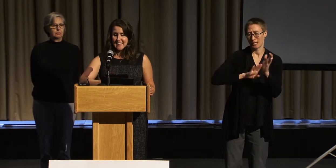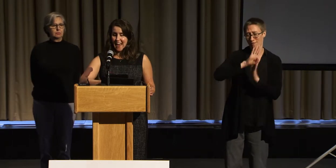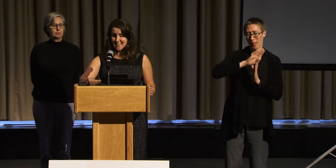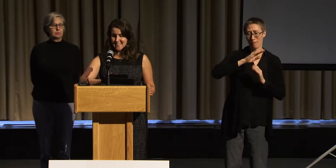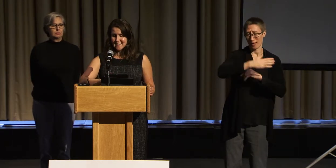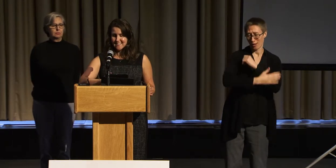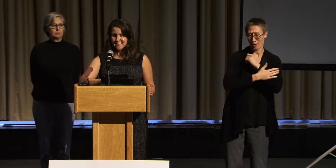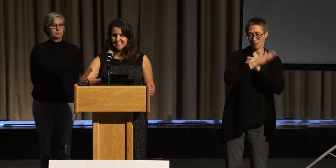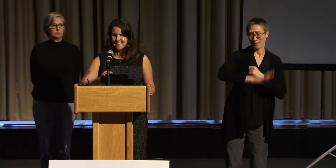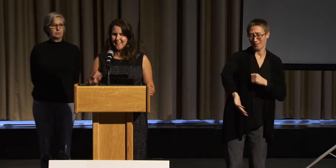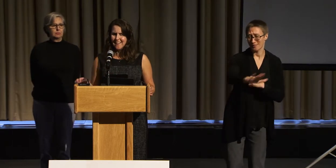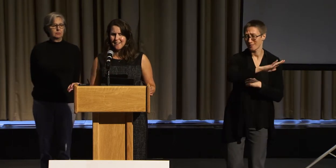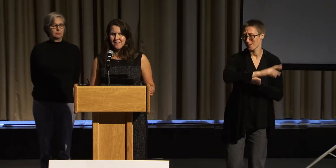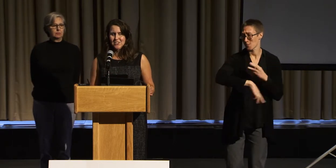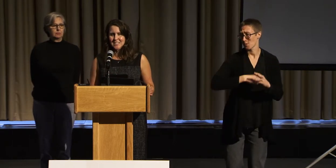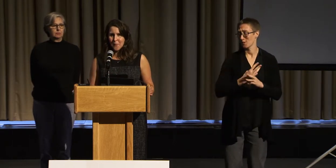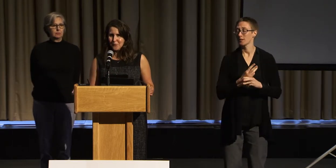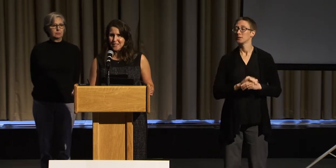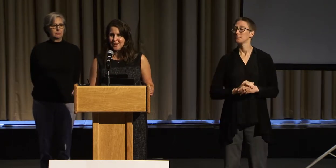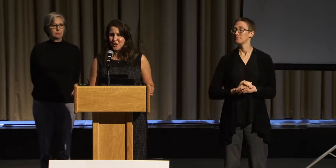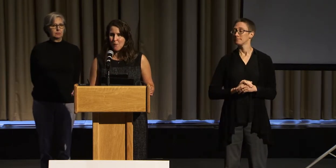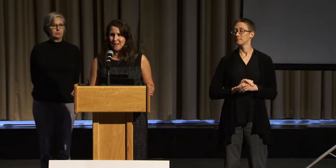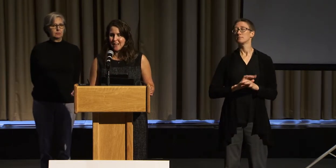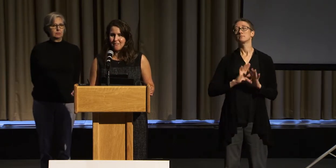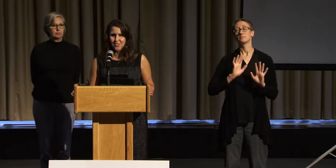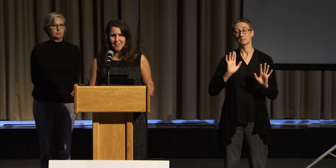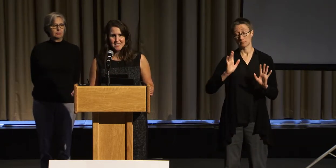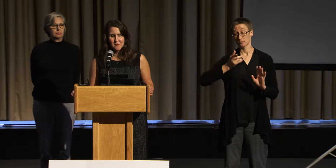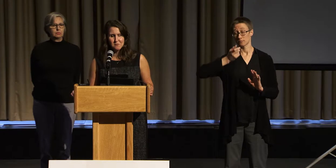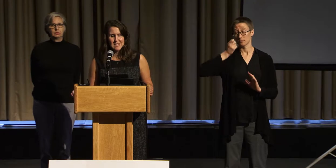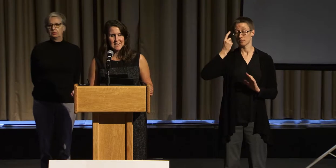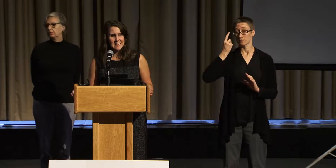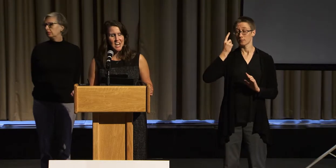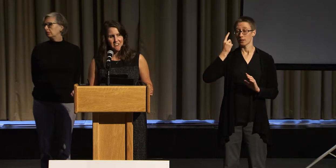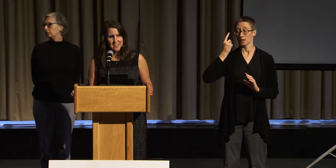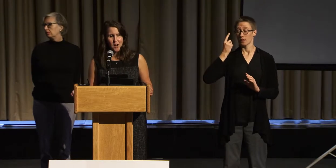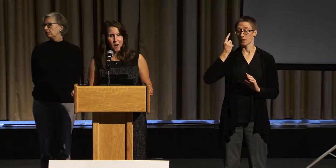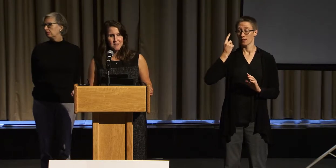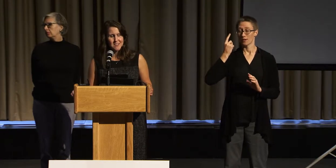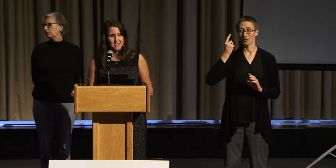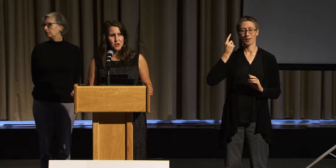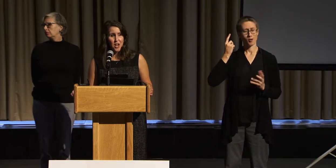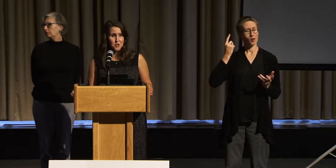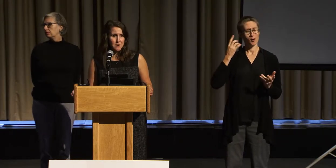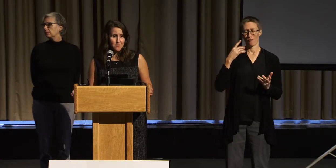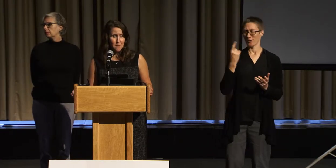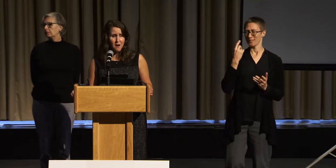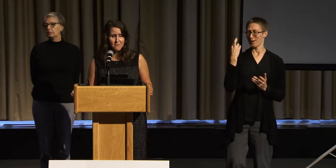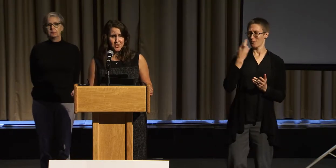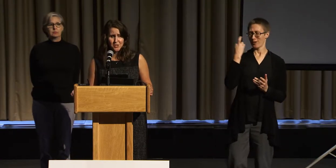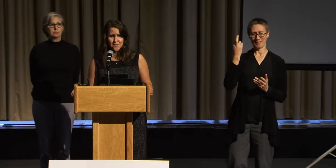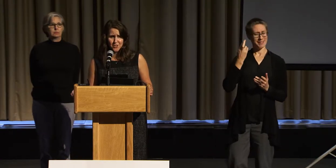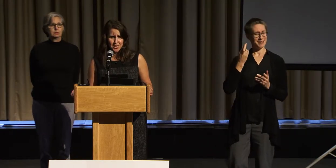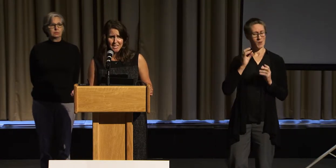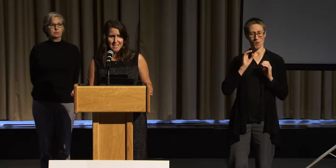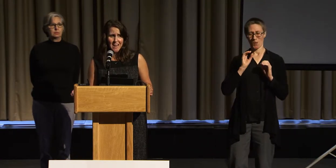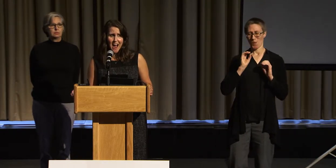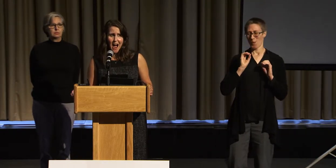Yet, for some reason, nobody ever thinks of me as Kerry Thompson, the graduate from Harvard University.